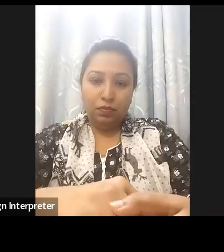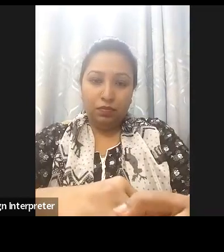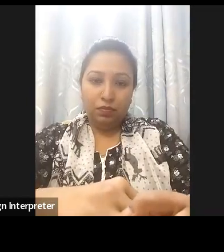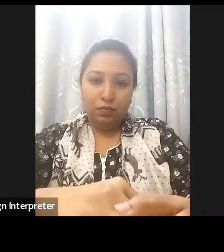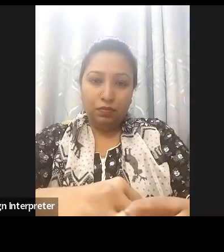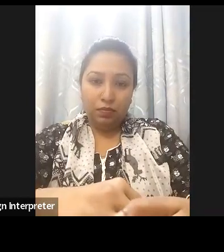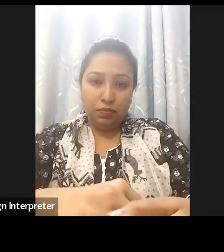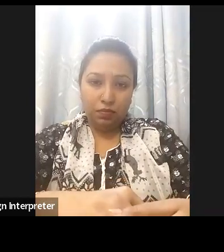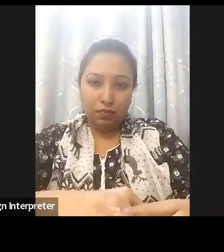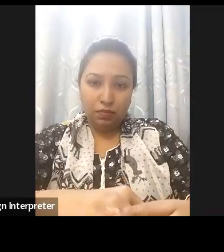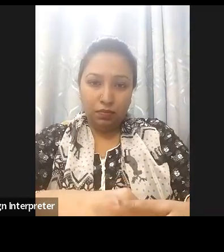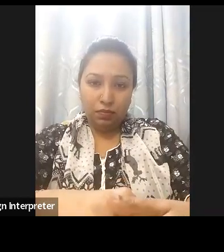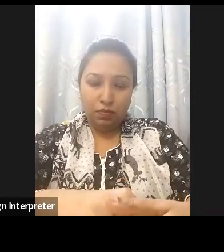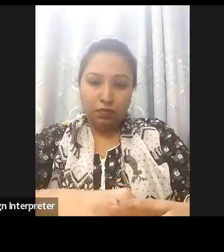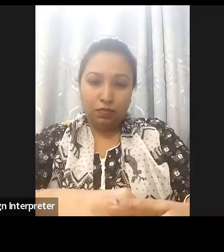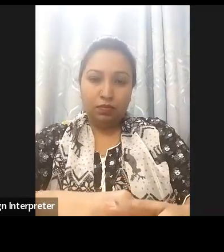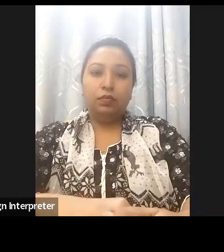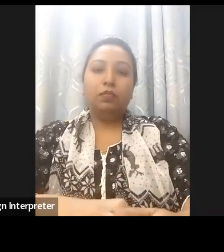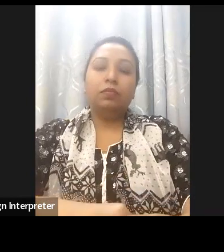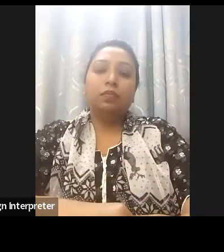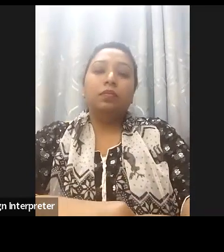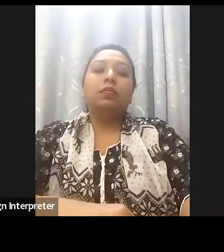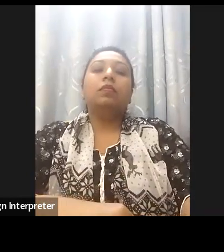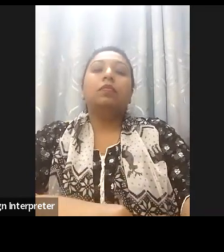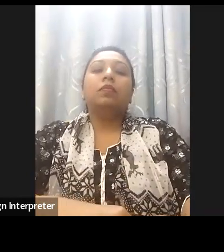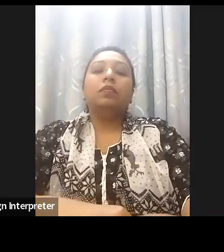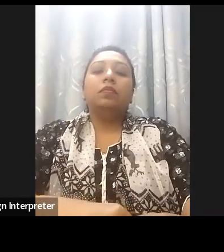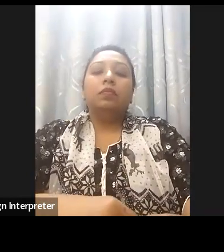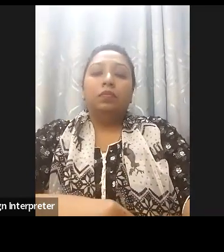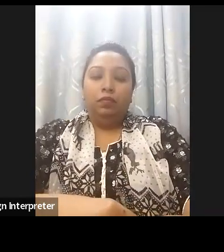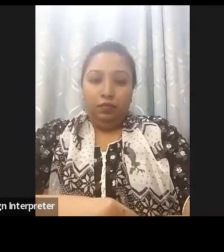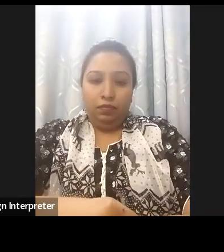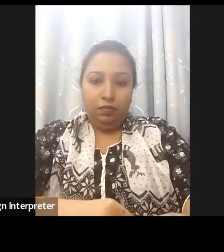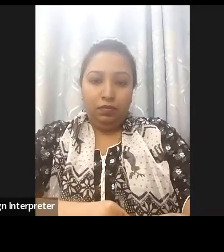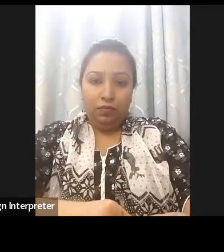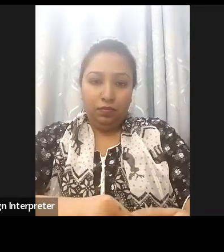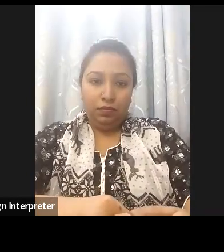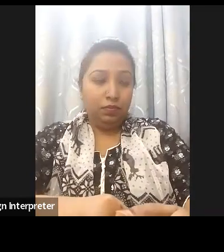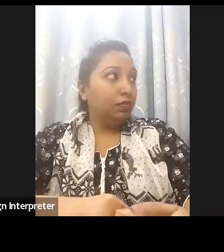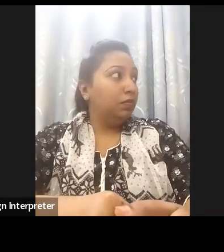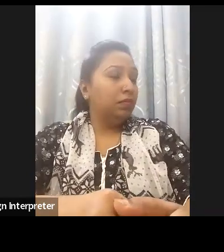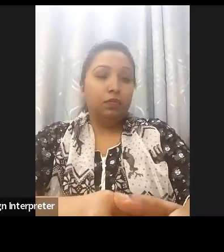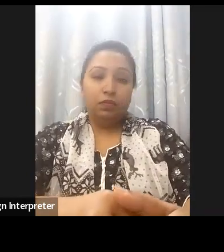listen and they can see the text. Moderator, could you kindly